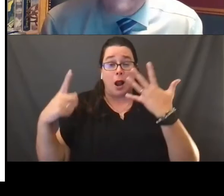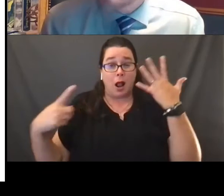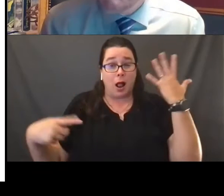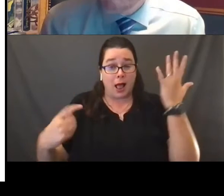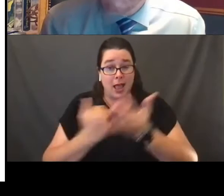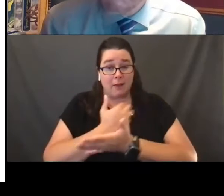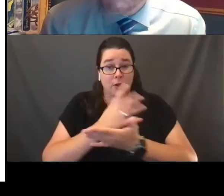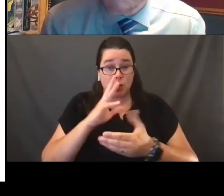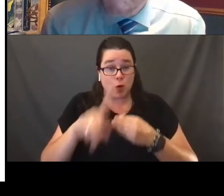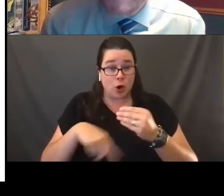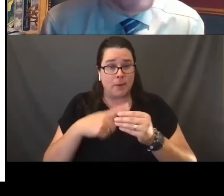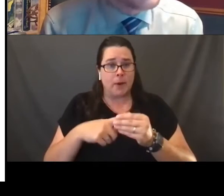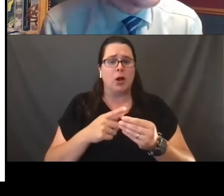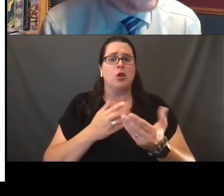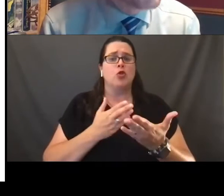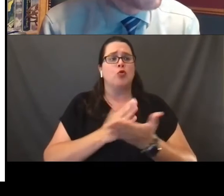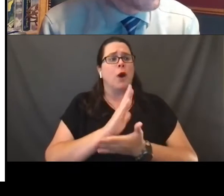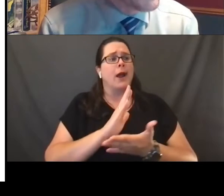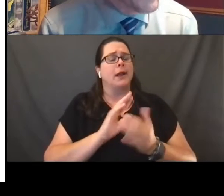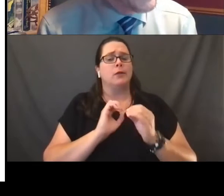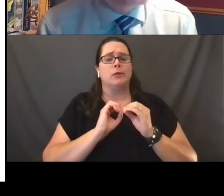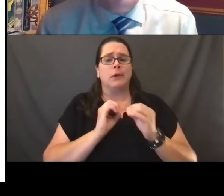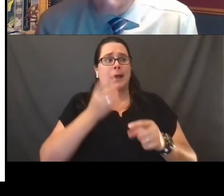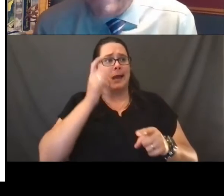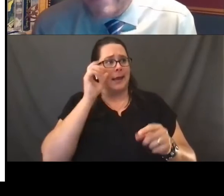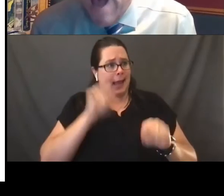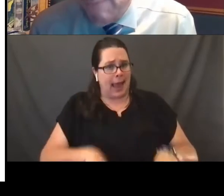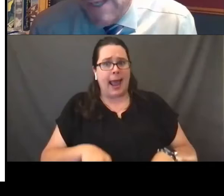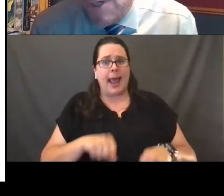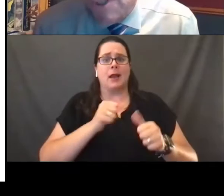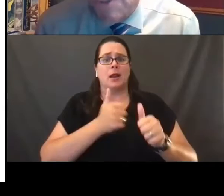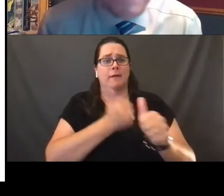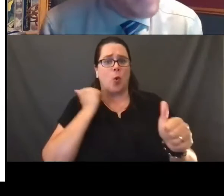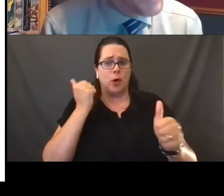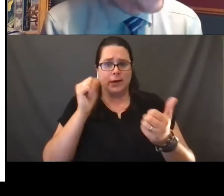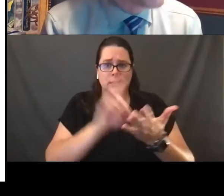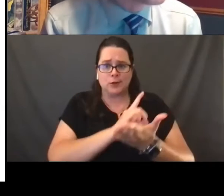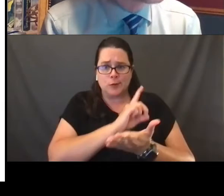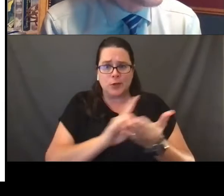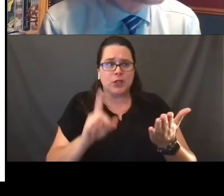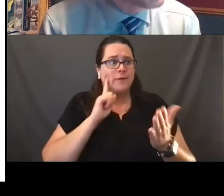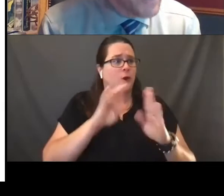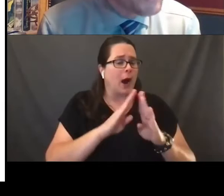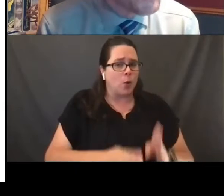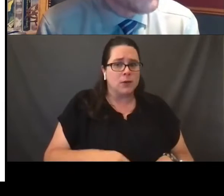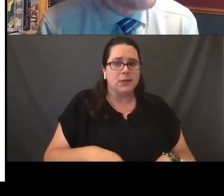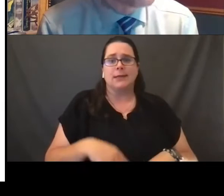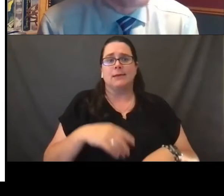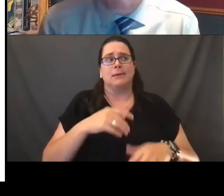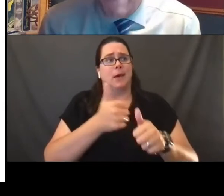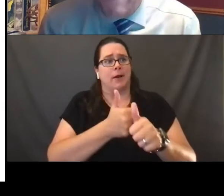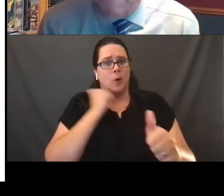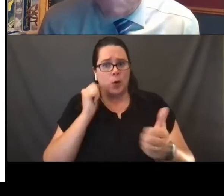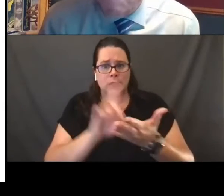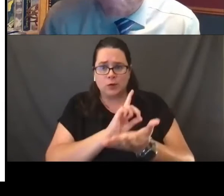our rights to be free from discrimination in housing, in public accommodations, in education, in federal benefits,